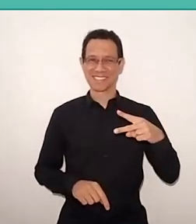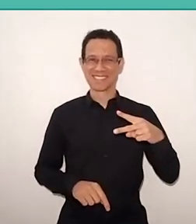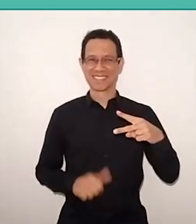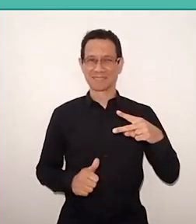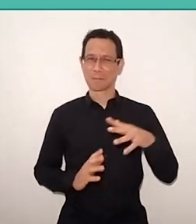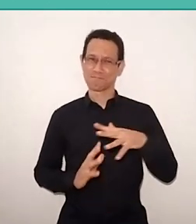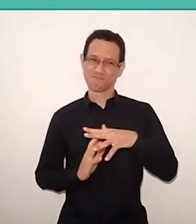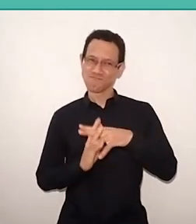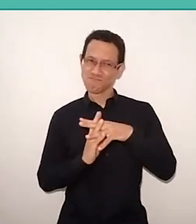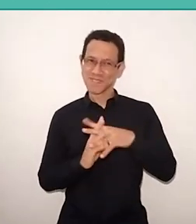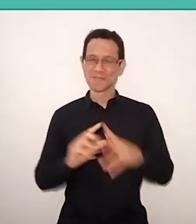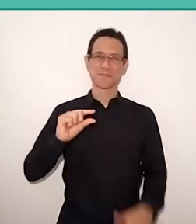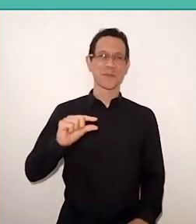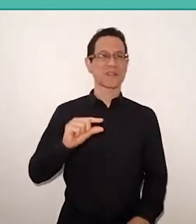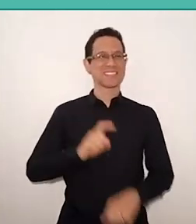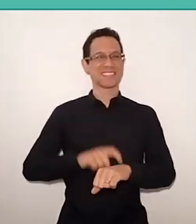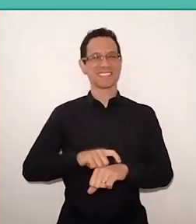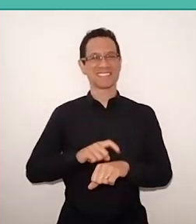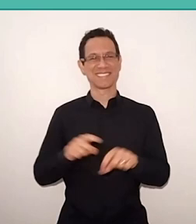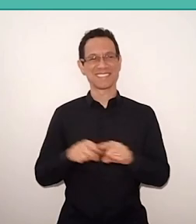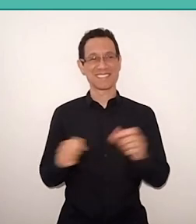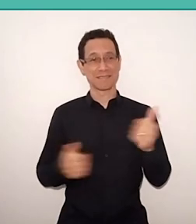because we also want to see the presentation of the works,